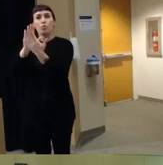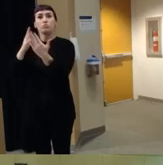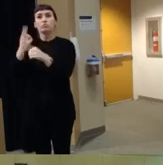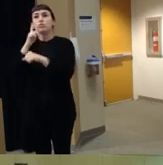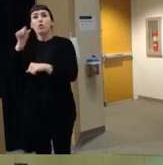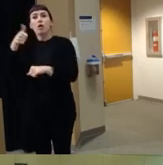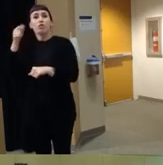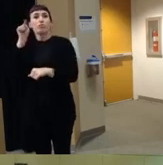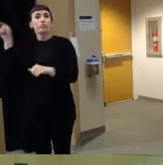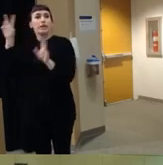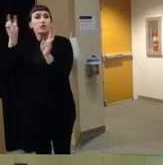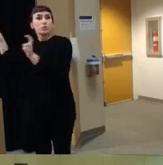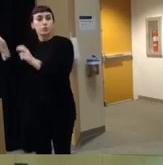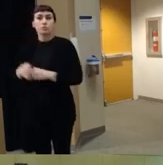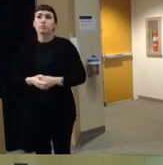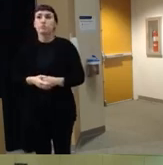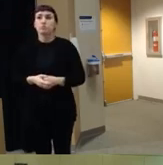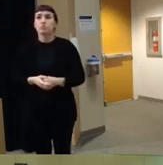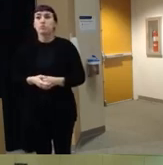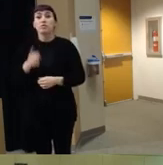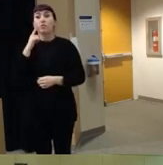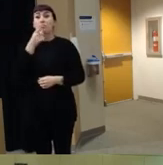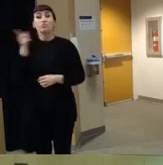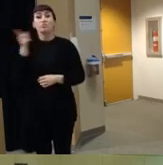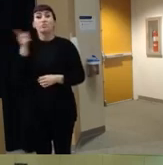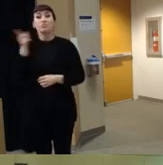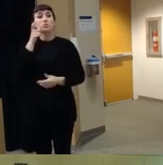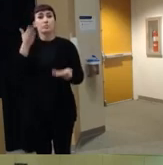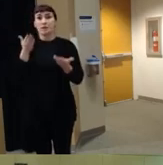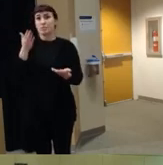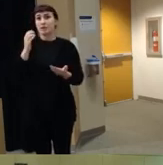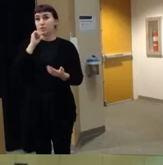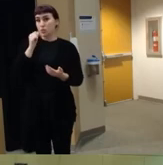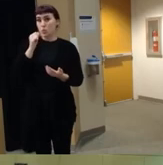issues um so for those of you who might not have a public health background basically the